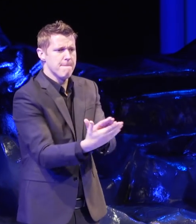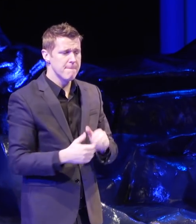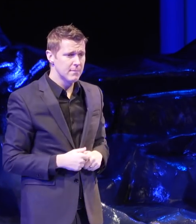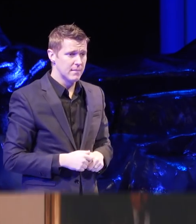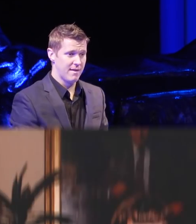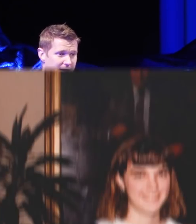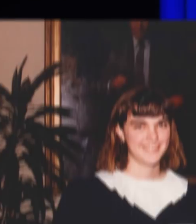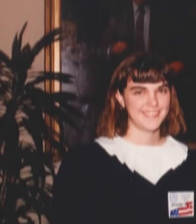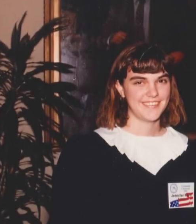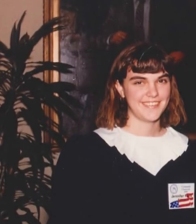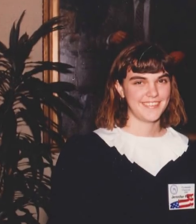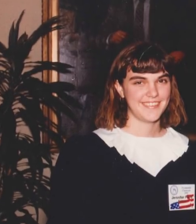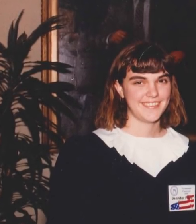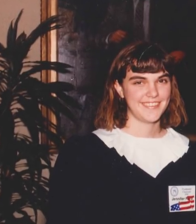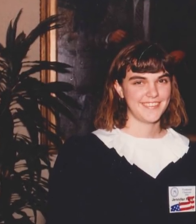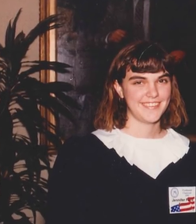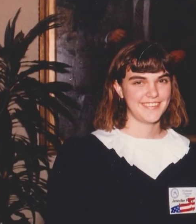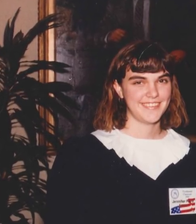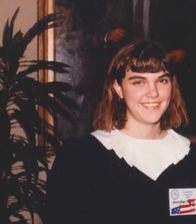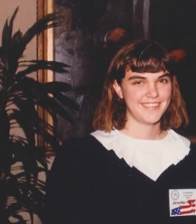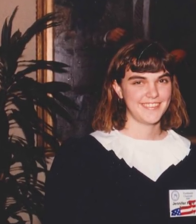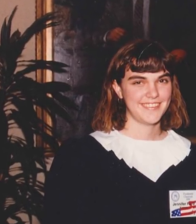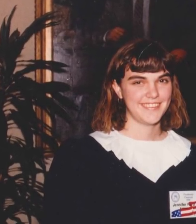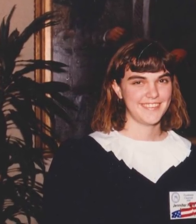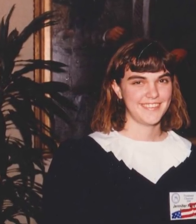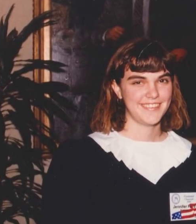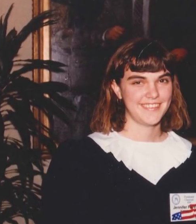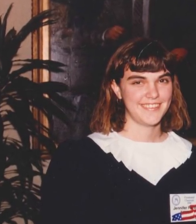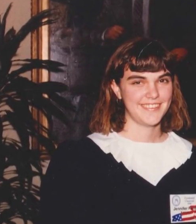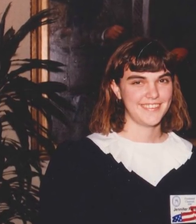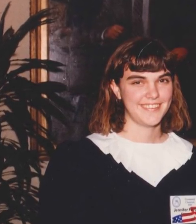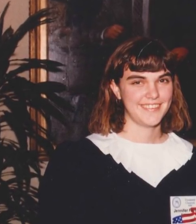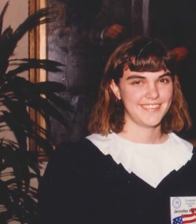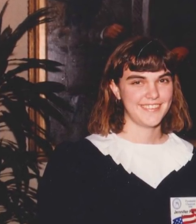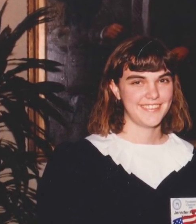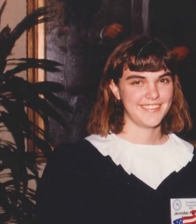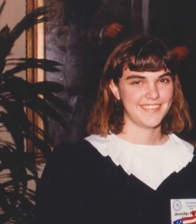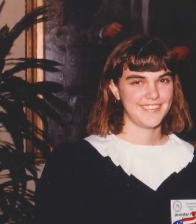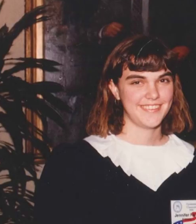This is me. At the same ages my mom wanted to compete